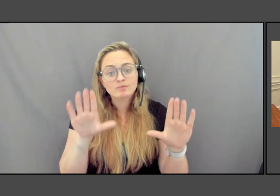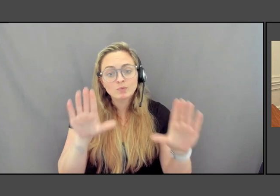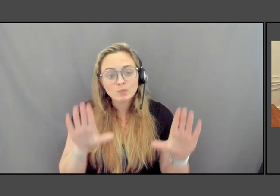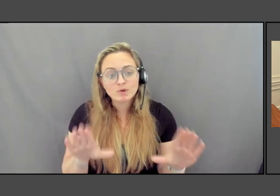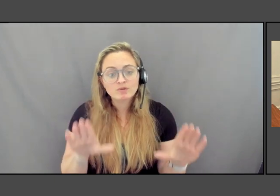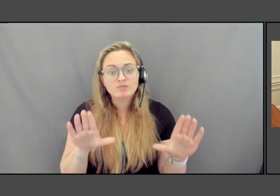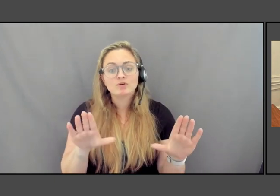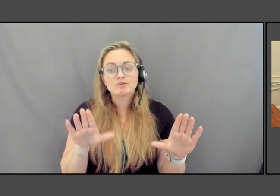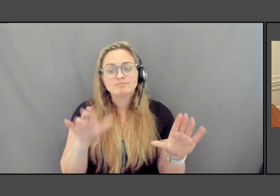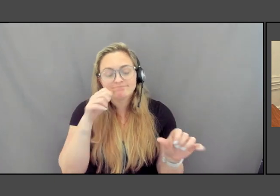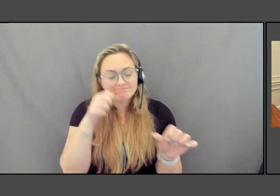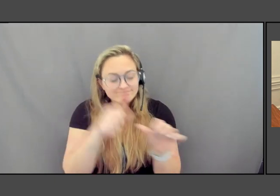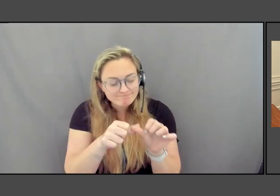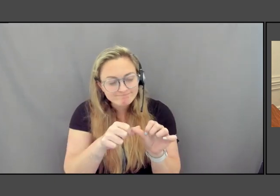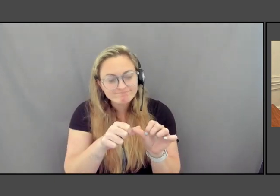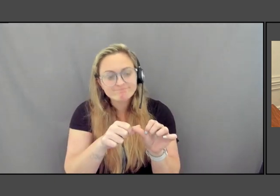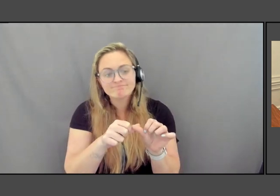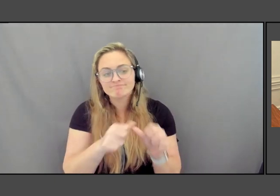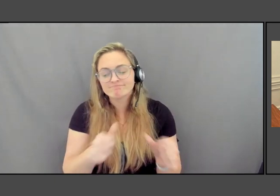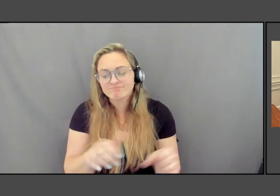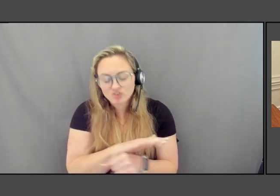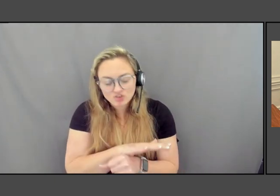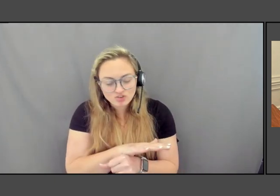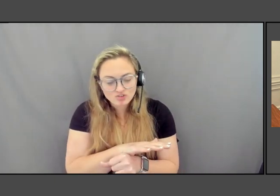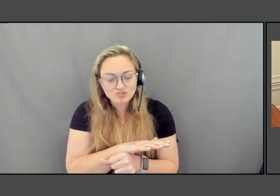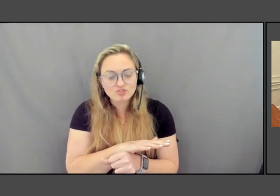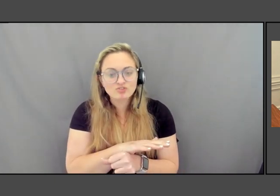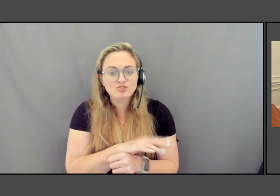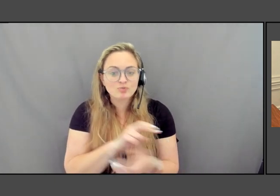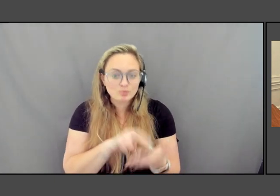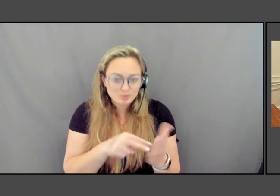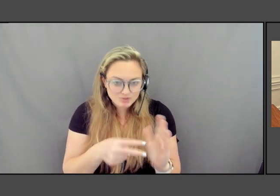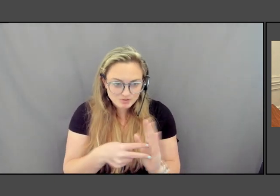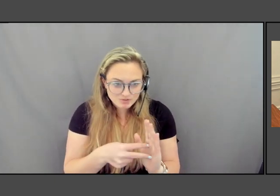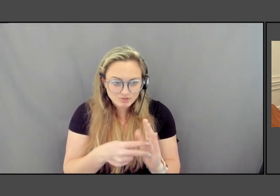rich, rewarding, purposeful rest of your day. Thank you.